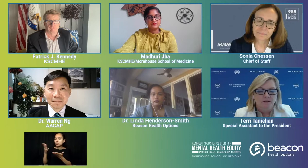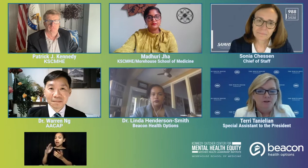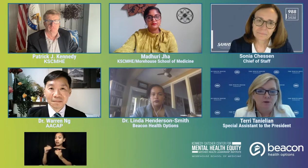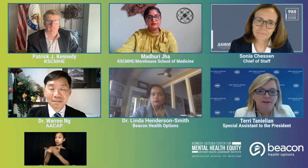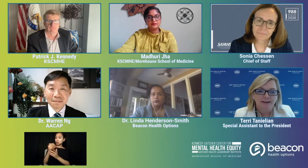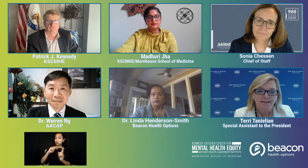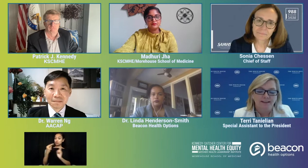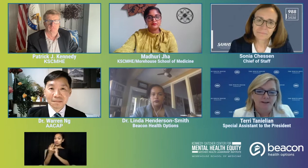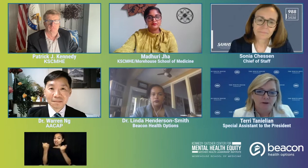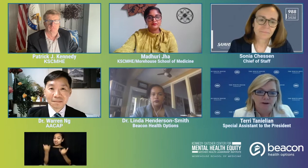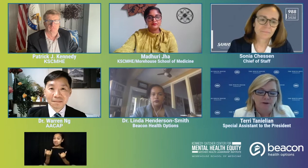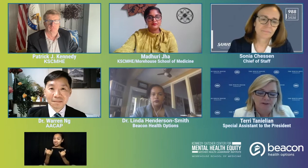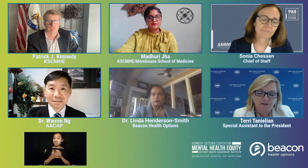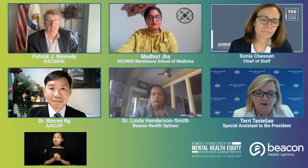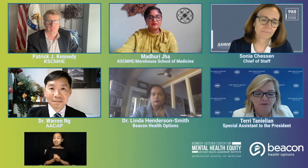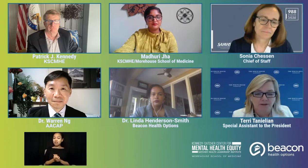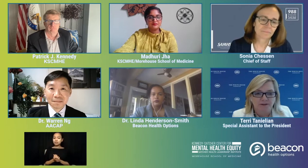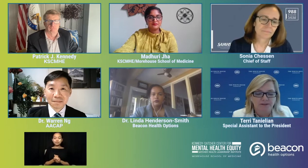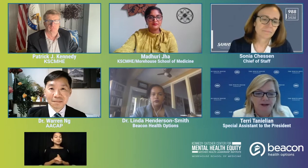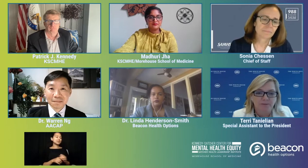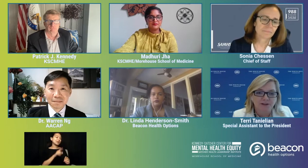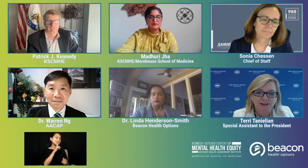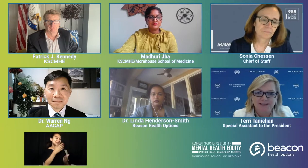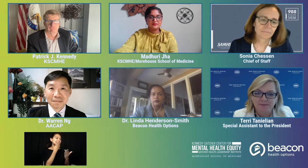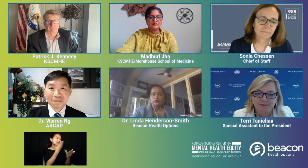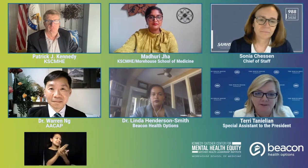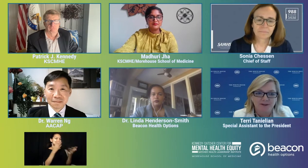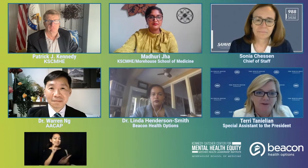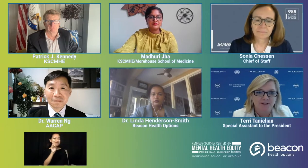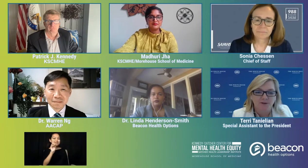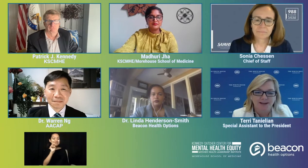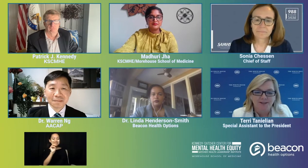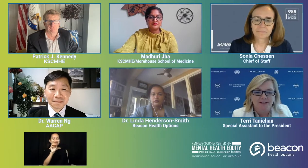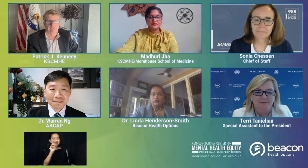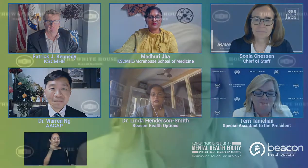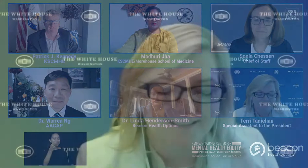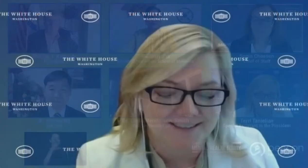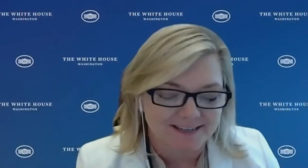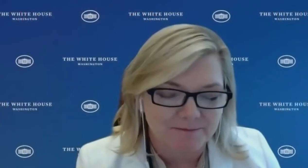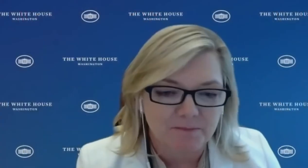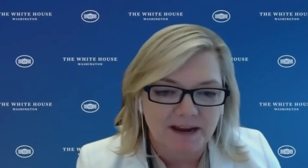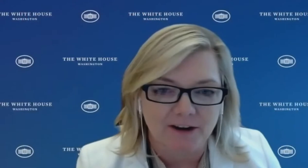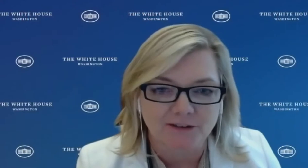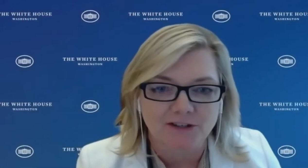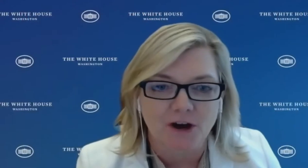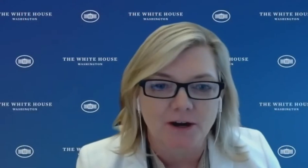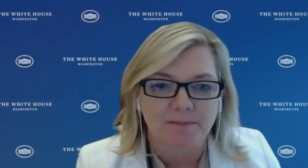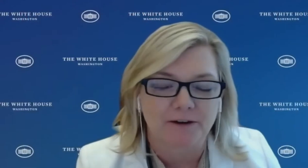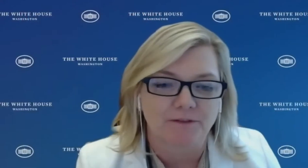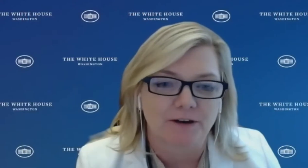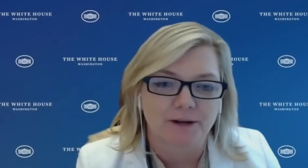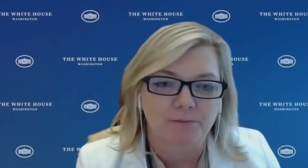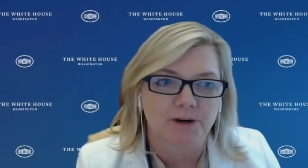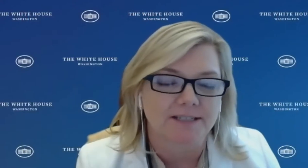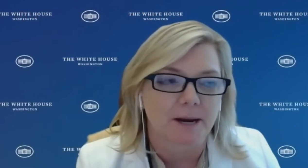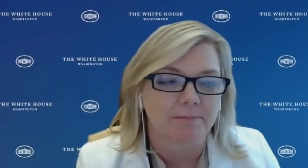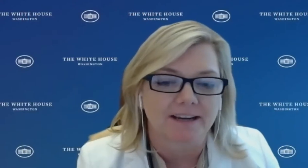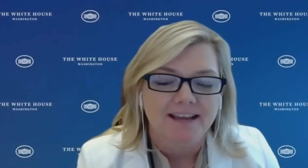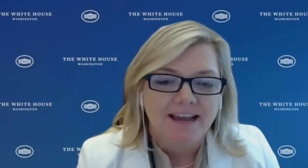Sure, and thank you, Madhuri, so much for the opportunity to be with you. It's great to be with this esteemed panel to talk about a very important topic.